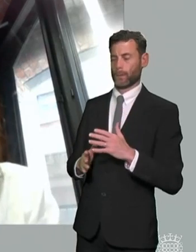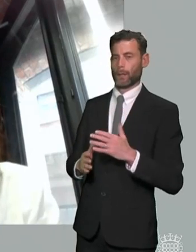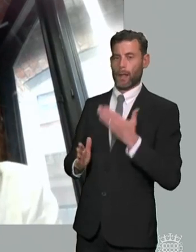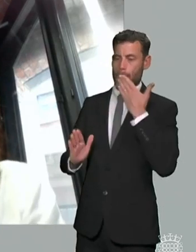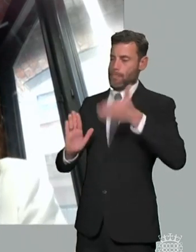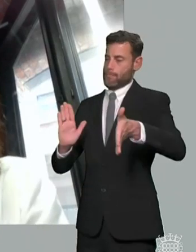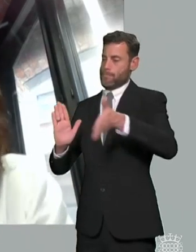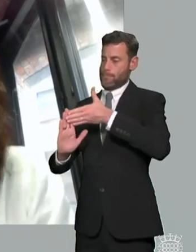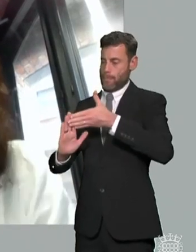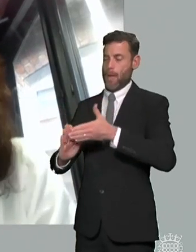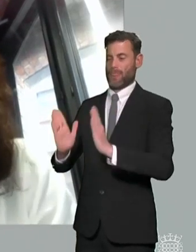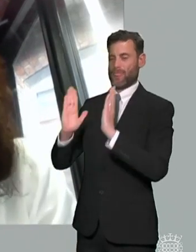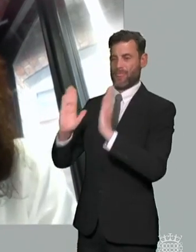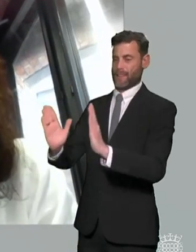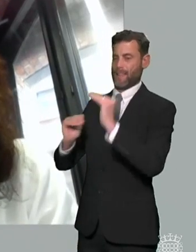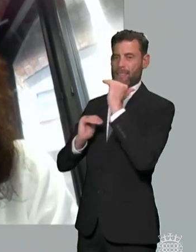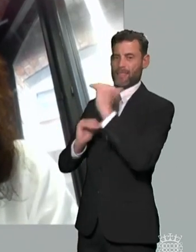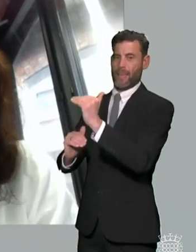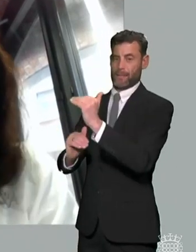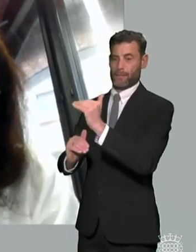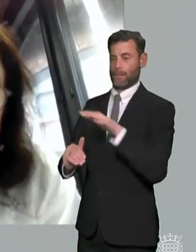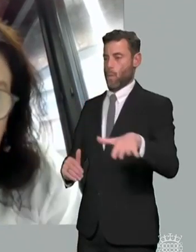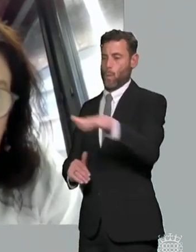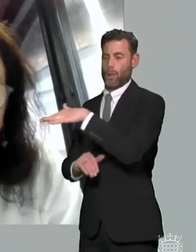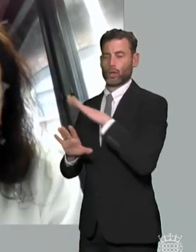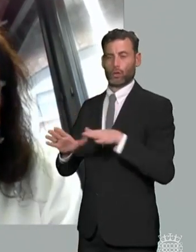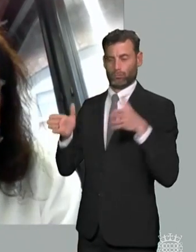bracket and that you know that that's really concerning and that also feeds through in the